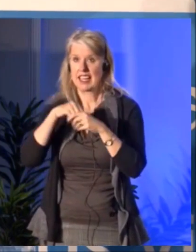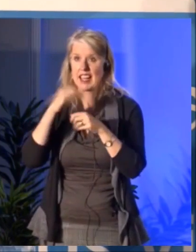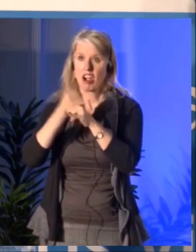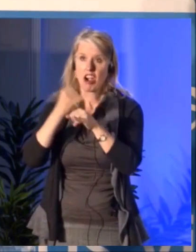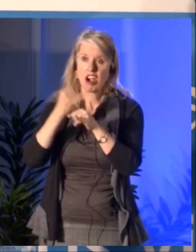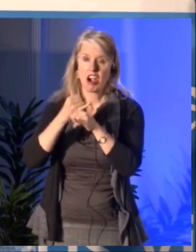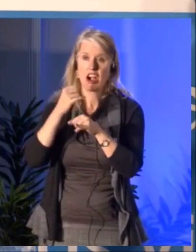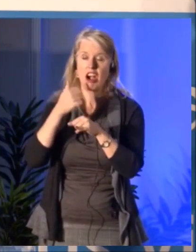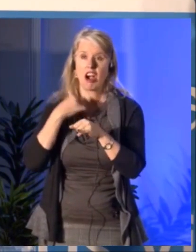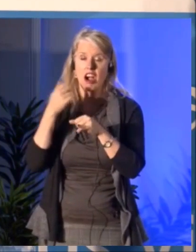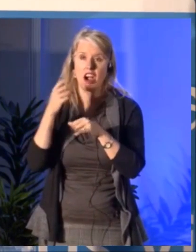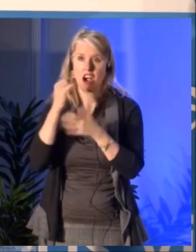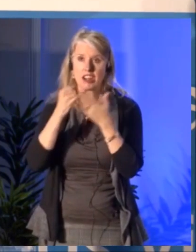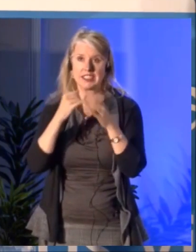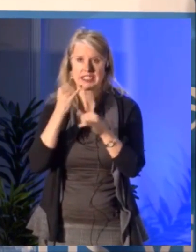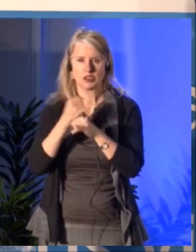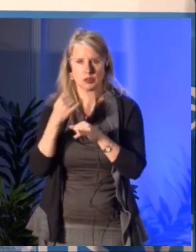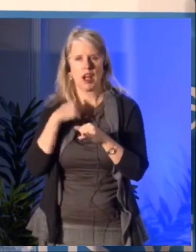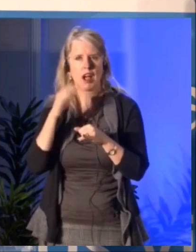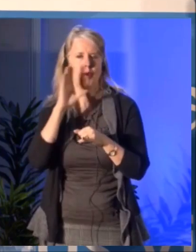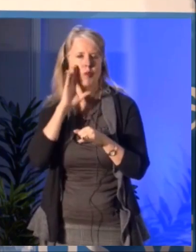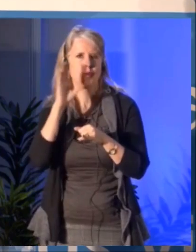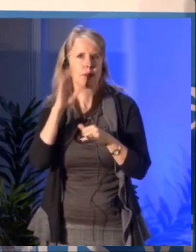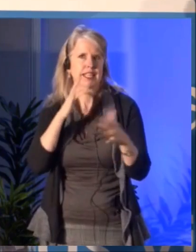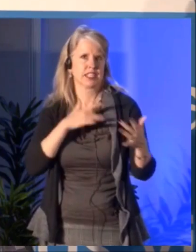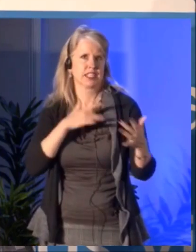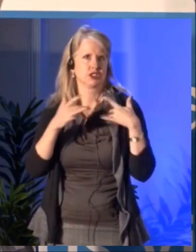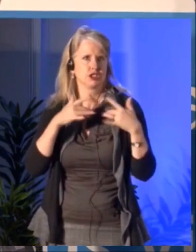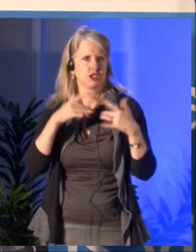Tammy Scott: Are there any questions from the audience or do we go to another question submitted online?